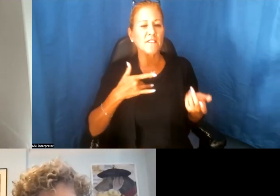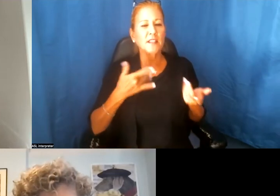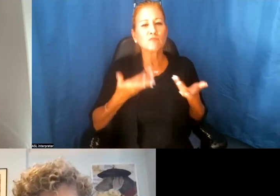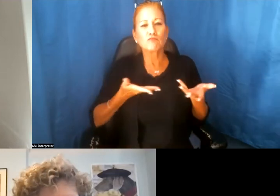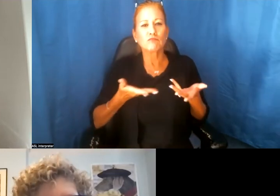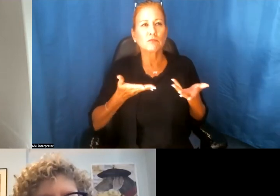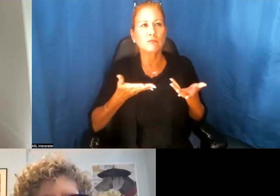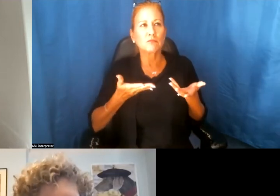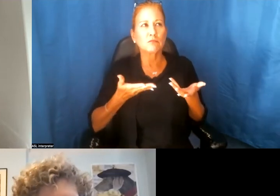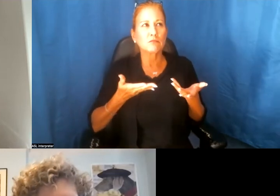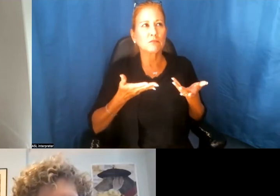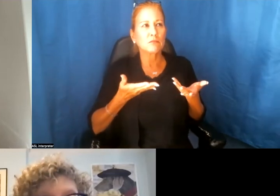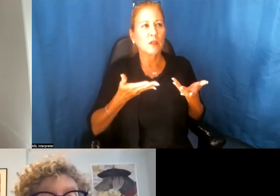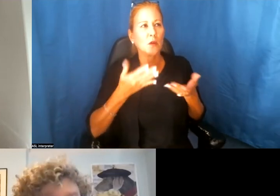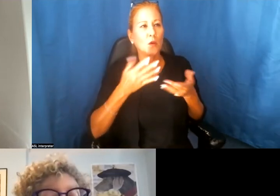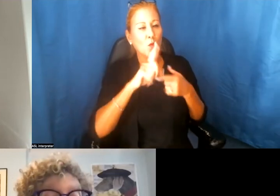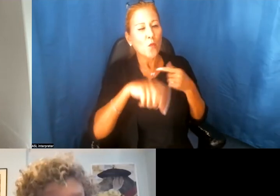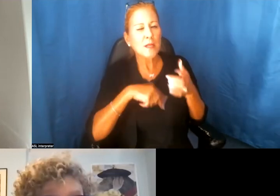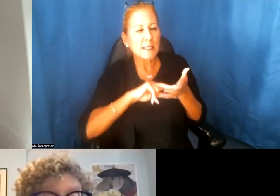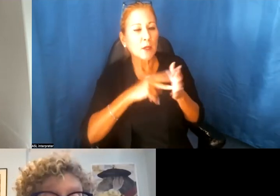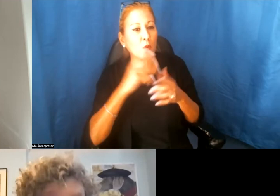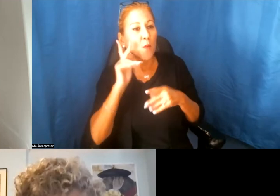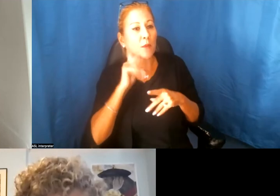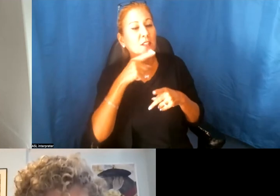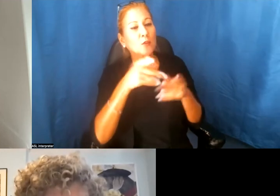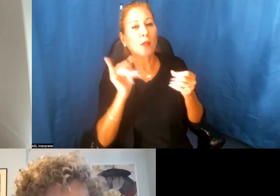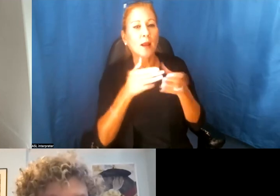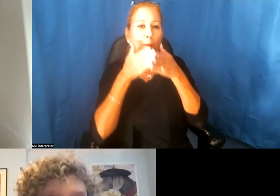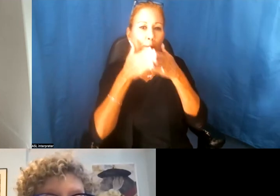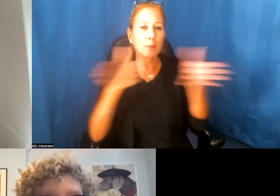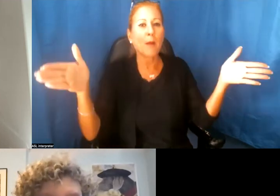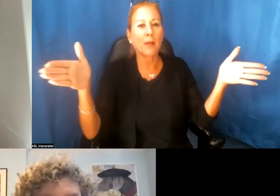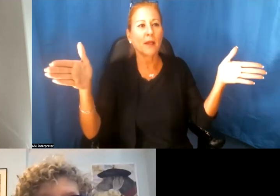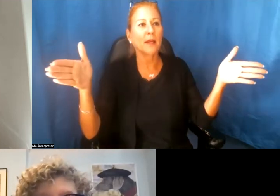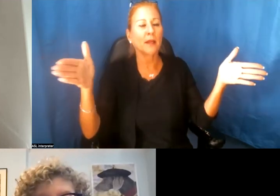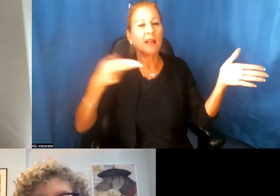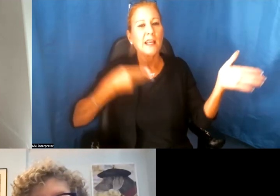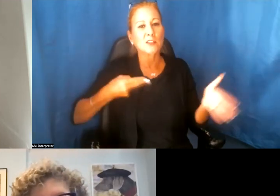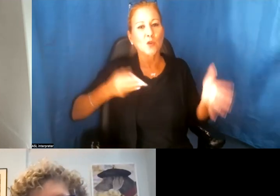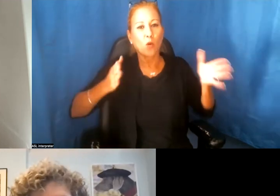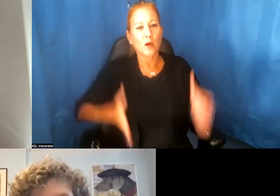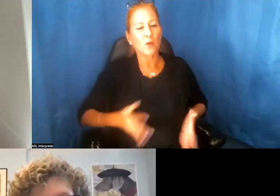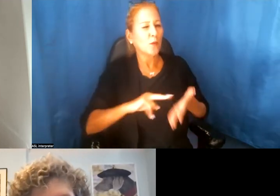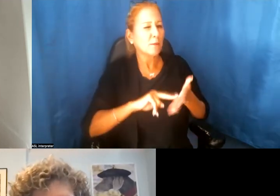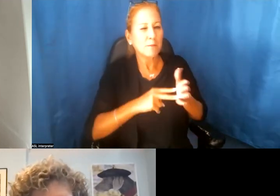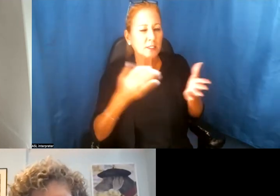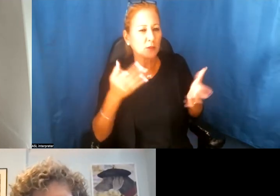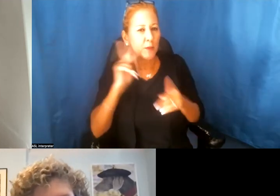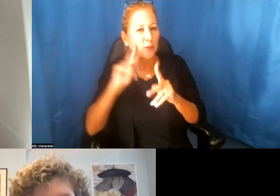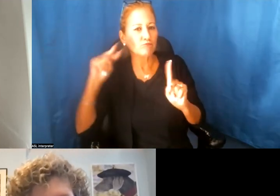means when people talk about your being a public historian. You know, one of the things that we